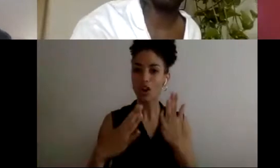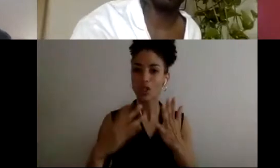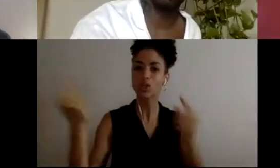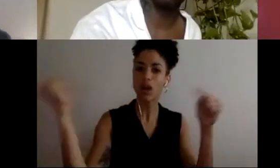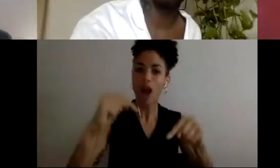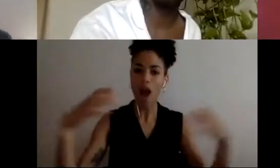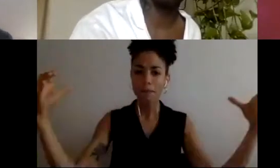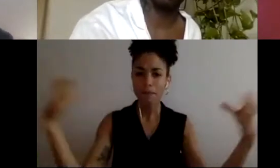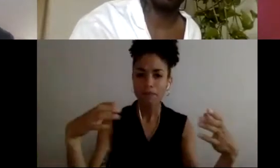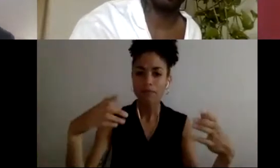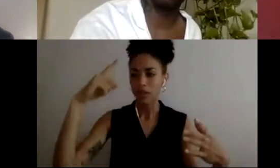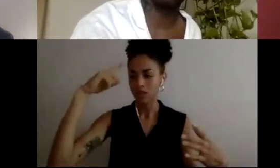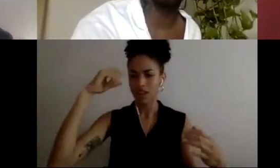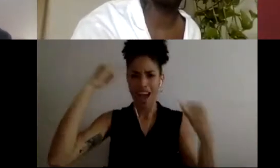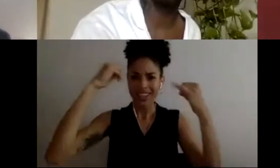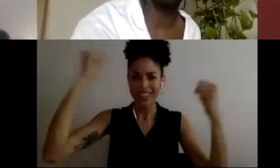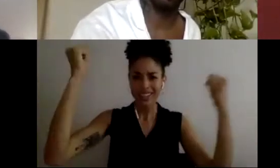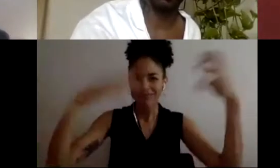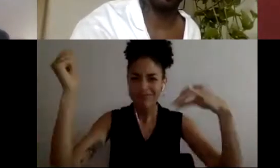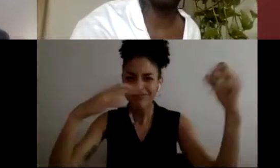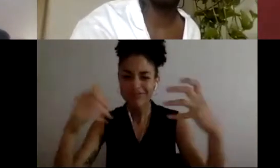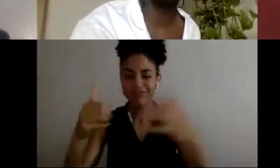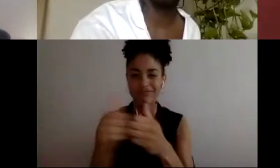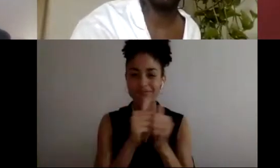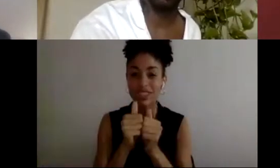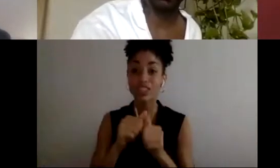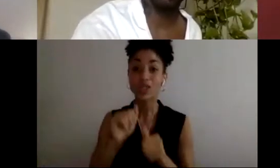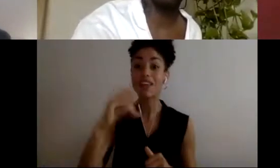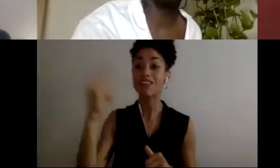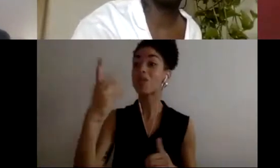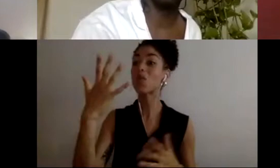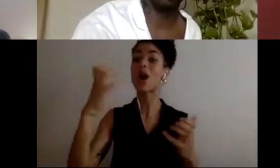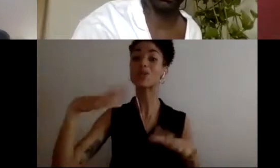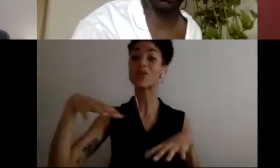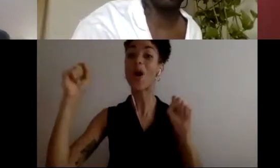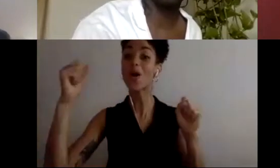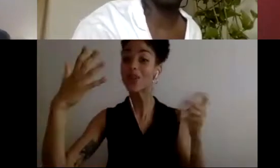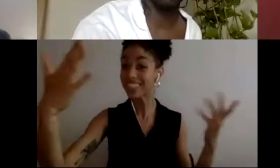together. And so if anybody out there wants to host it someday, please